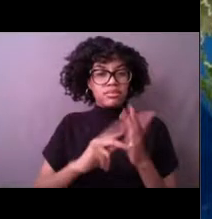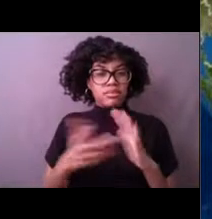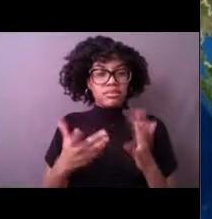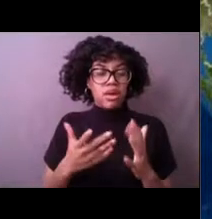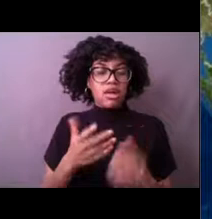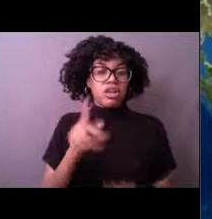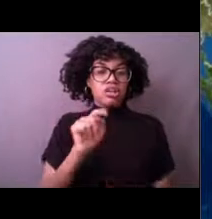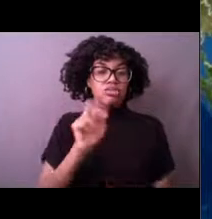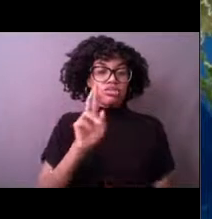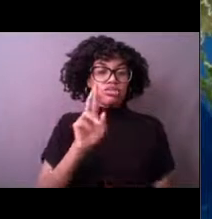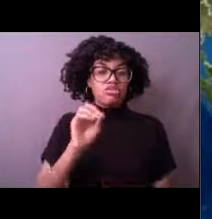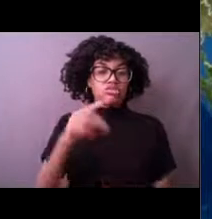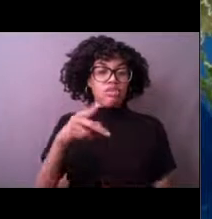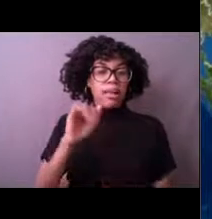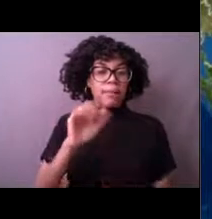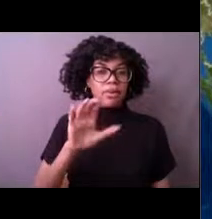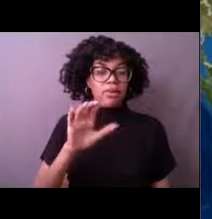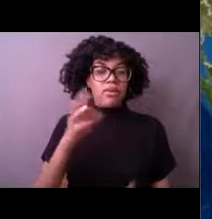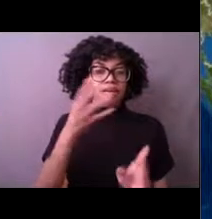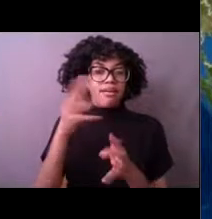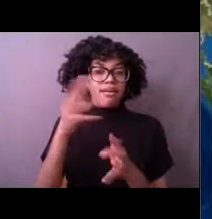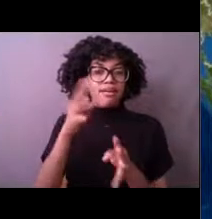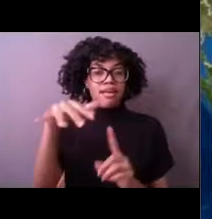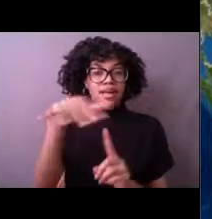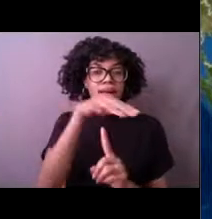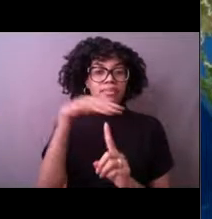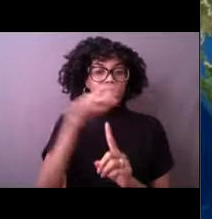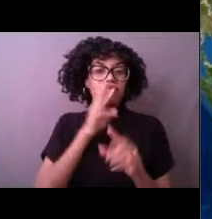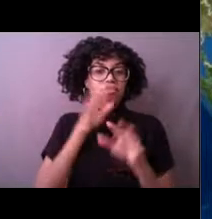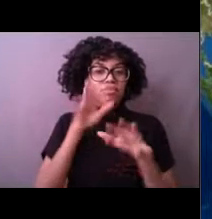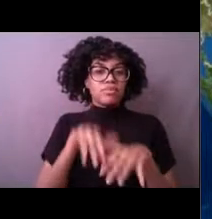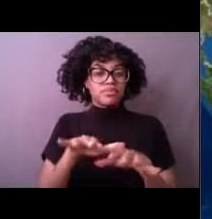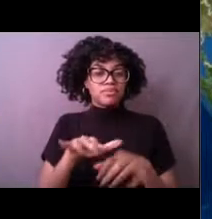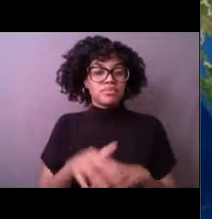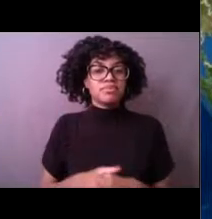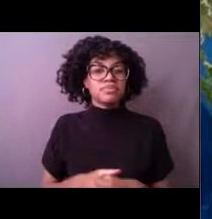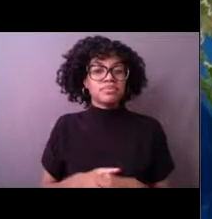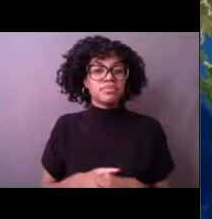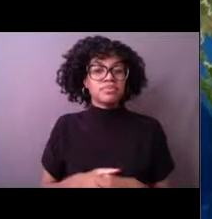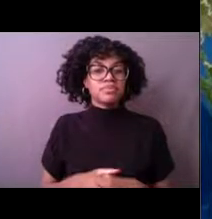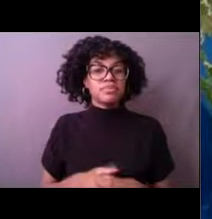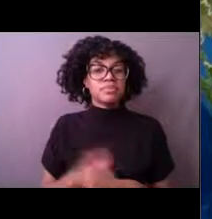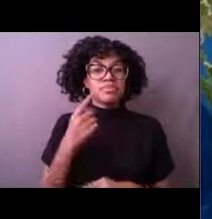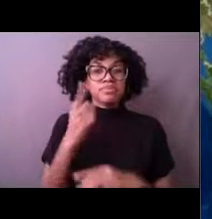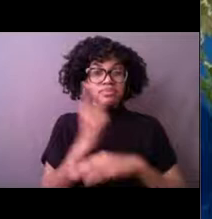There are about 55 of these located along the equator in the Pacific ocean.